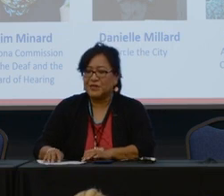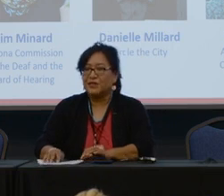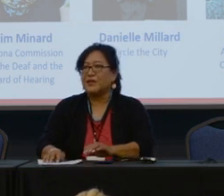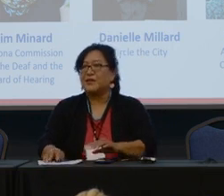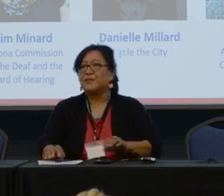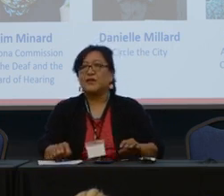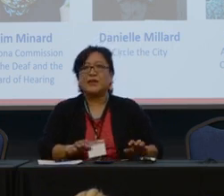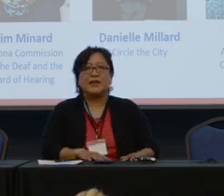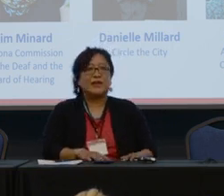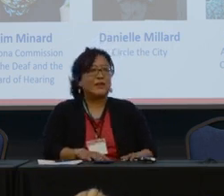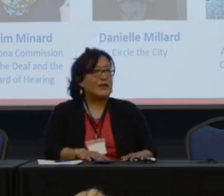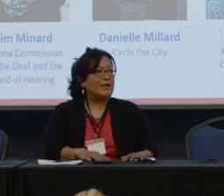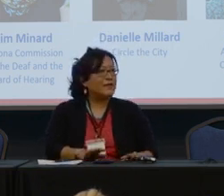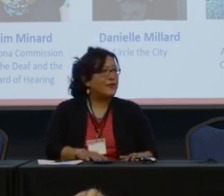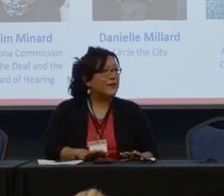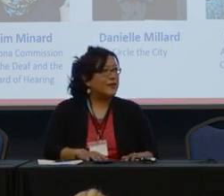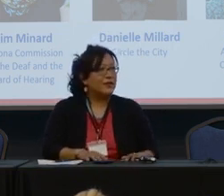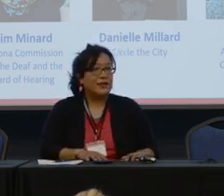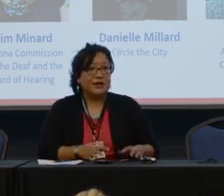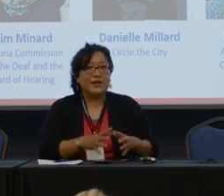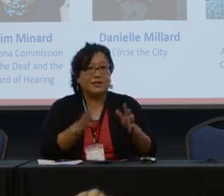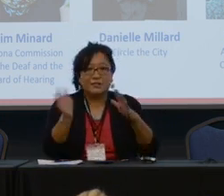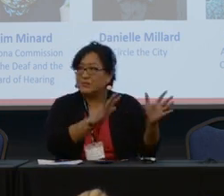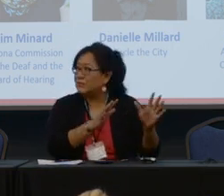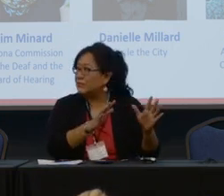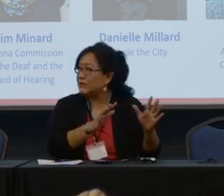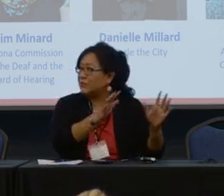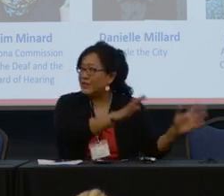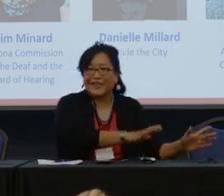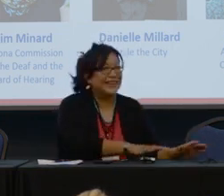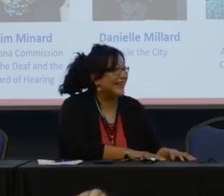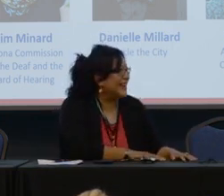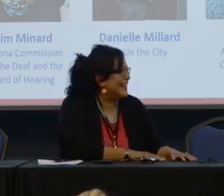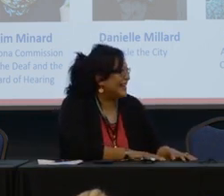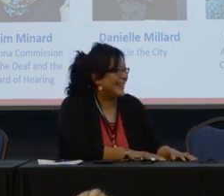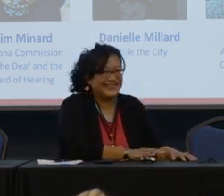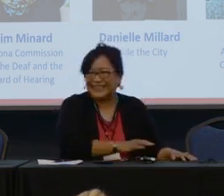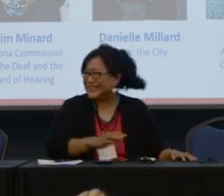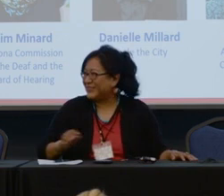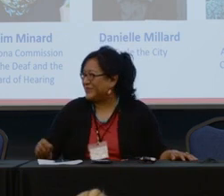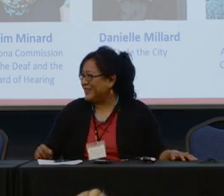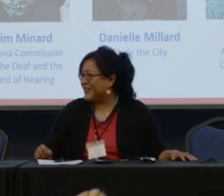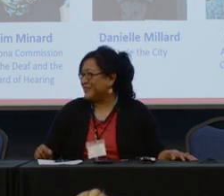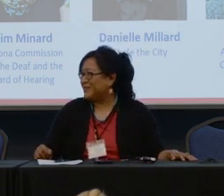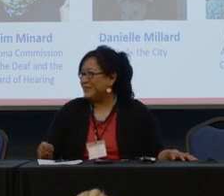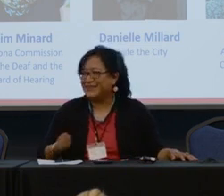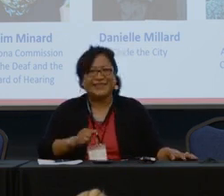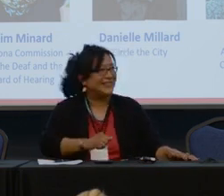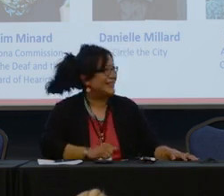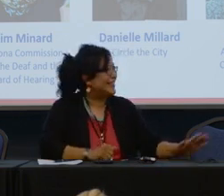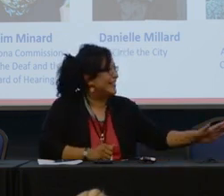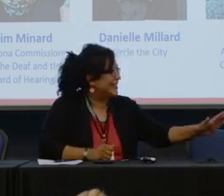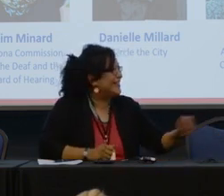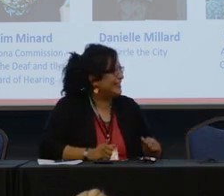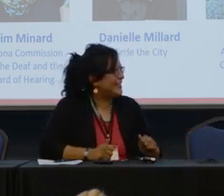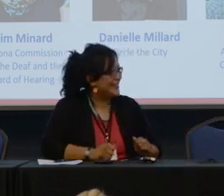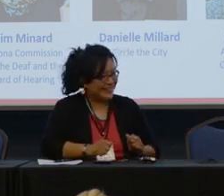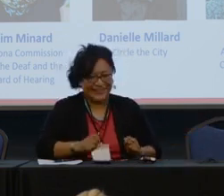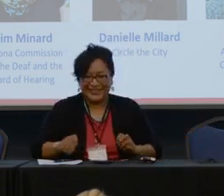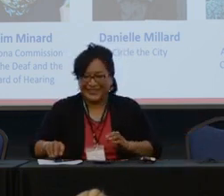(audience applauding) All right, next. You can go, Kimberly. Well, thank you everybody for... Kimberly? Kimberly.